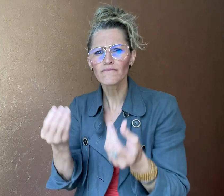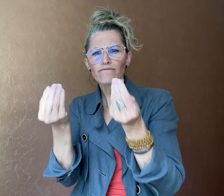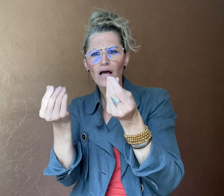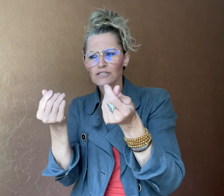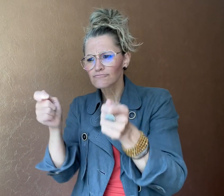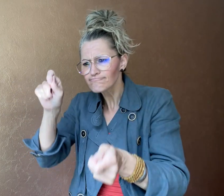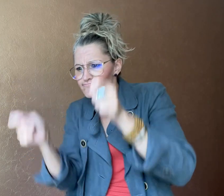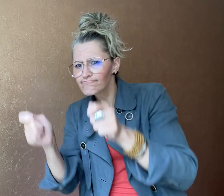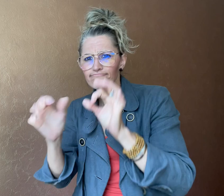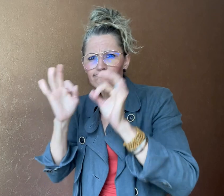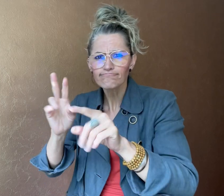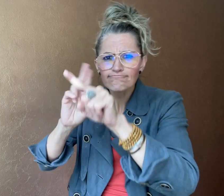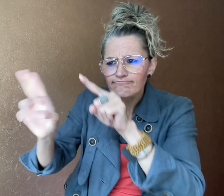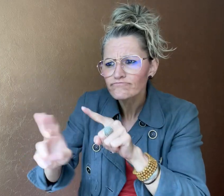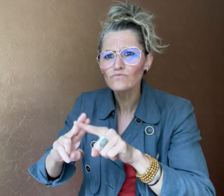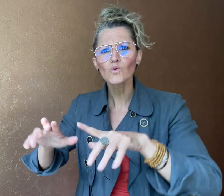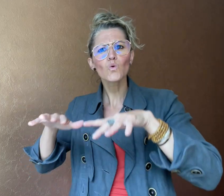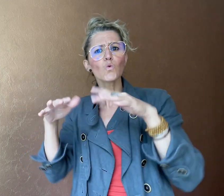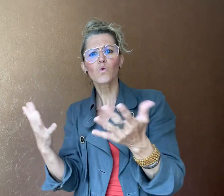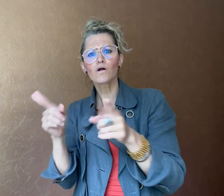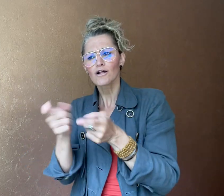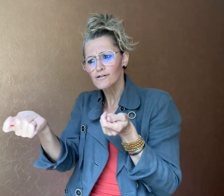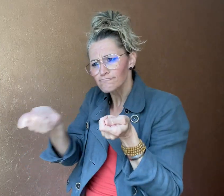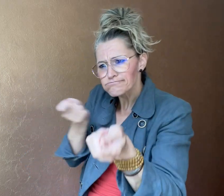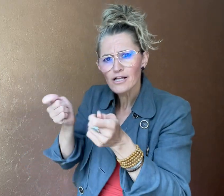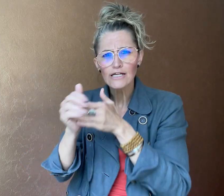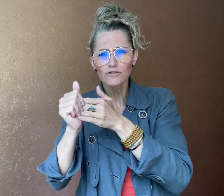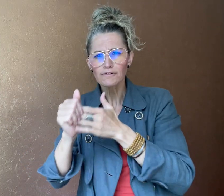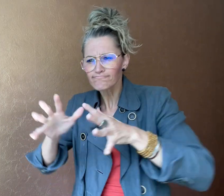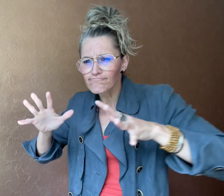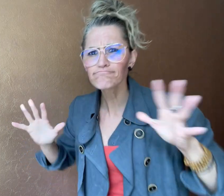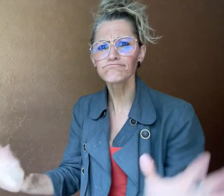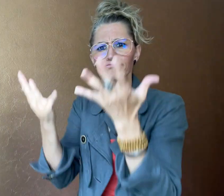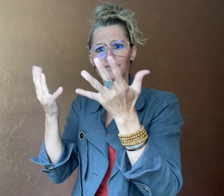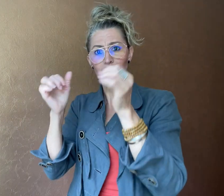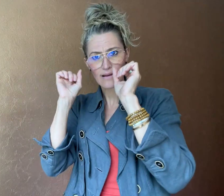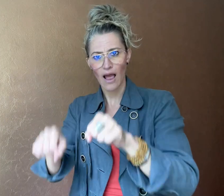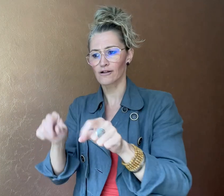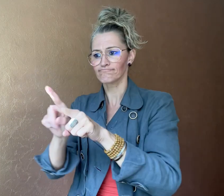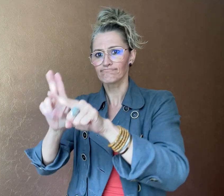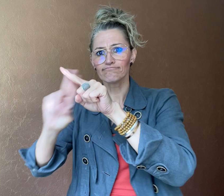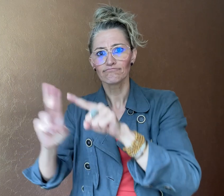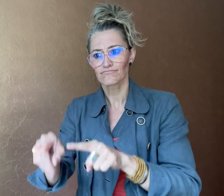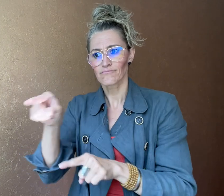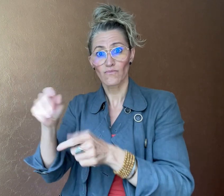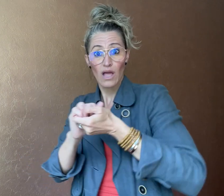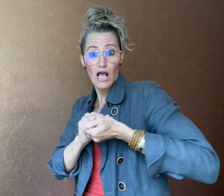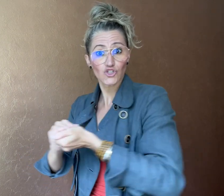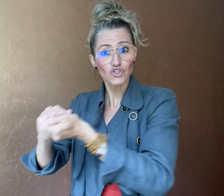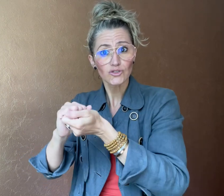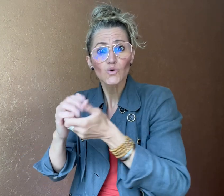of financial finesse or managerial leadership can fix